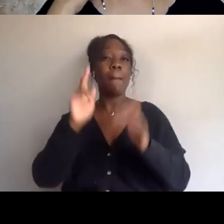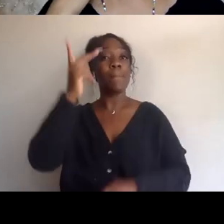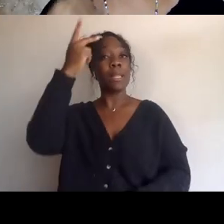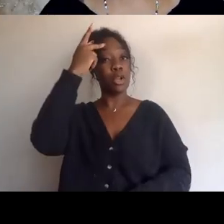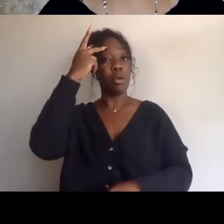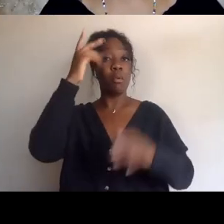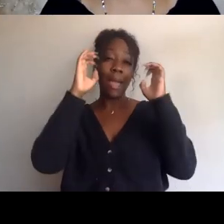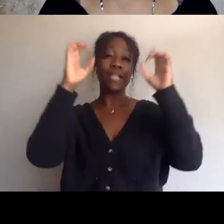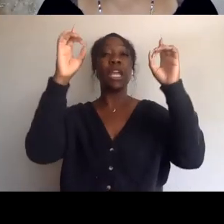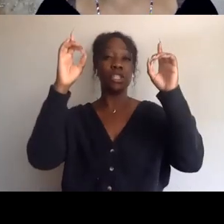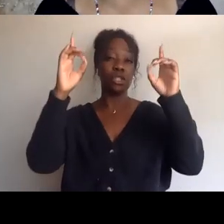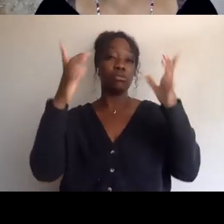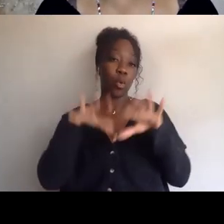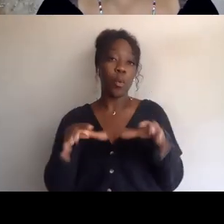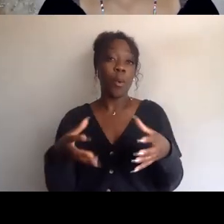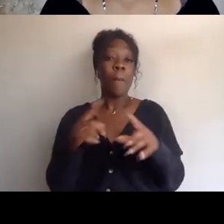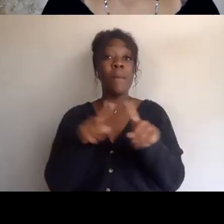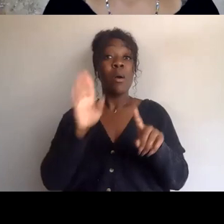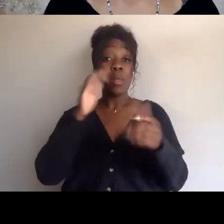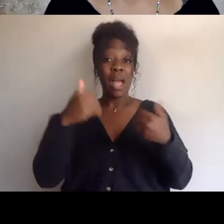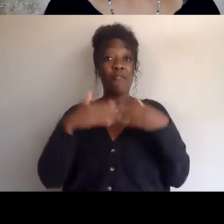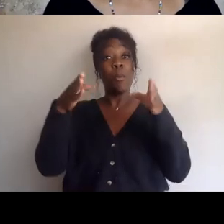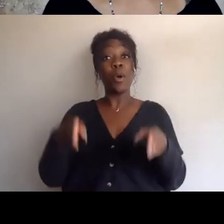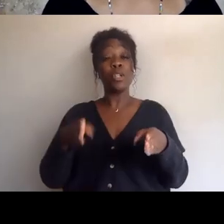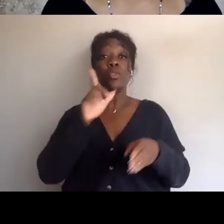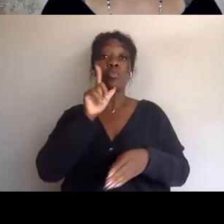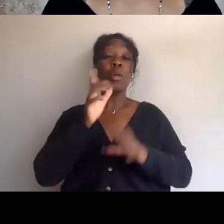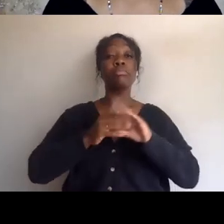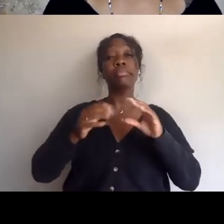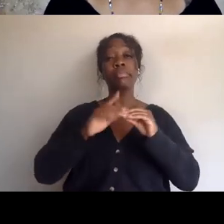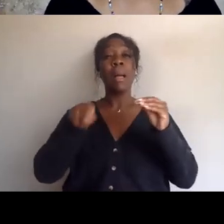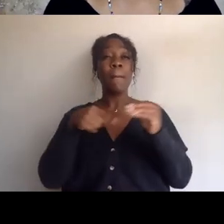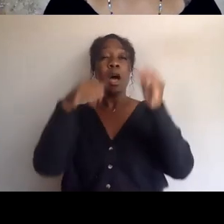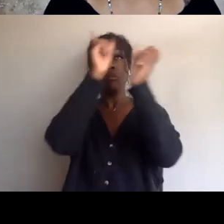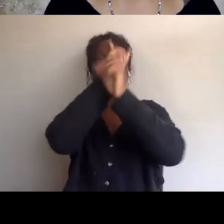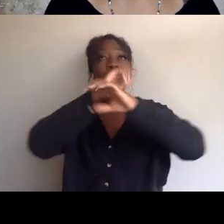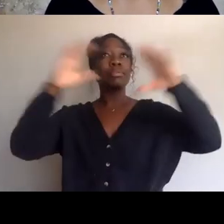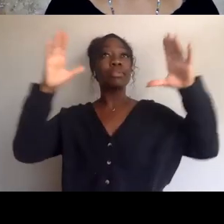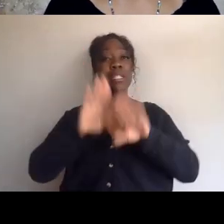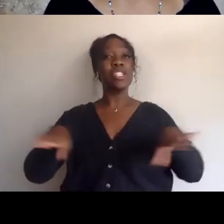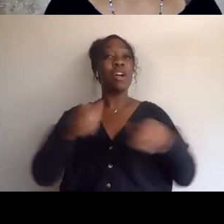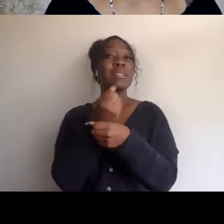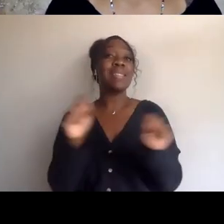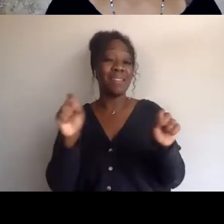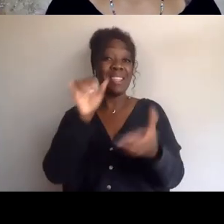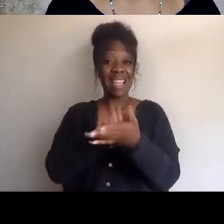is gonna be talking about re-imagining child safety. That's the system that she wants to influence, this is foster care month,